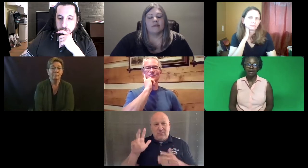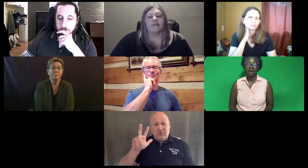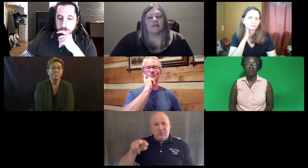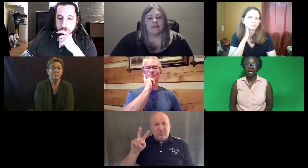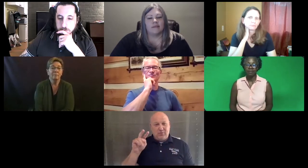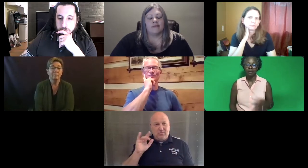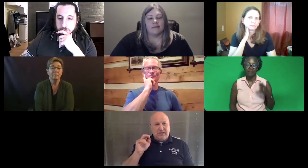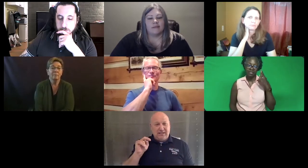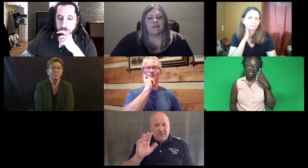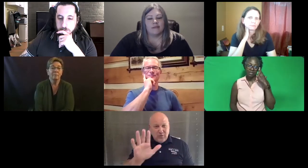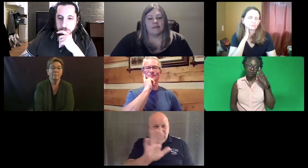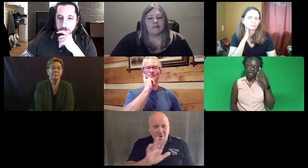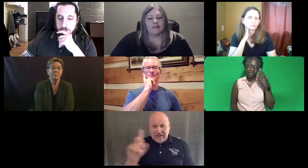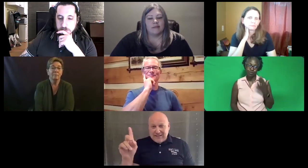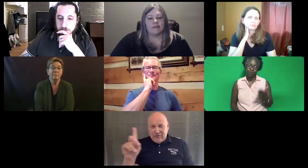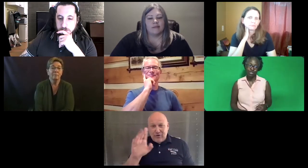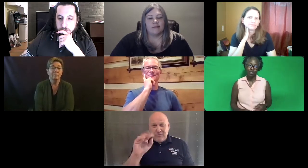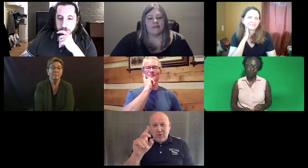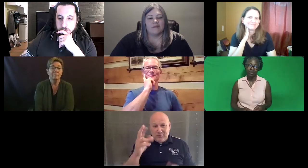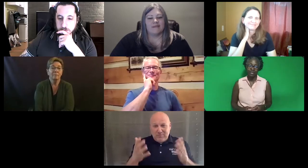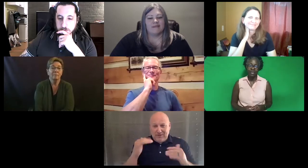I mean, our state only has 3.2 million.